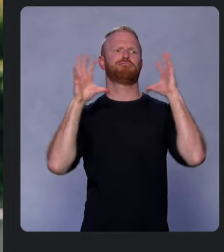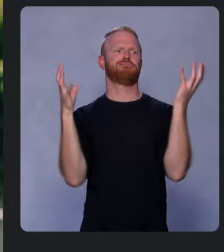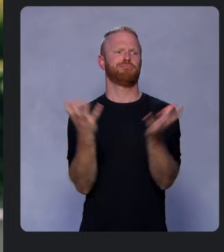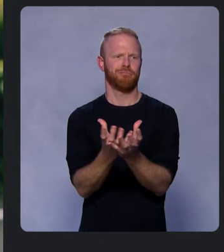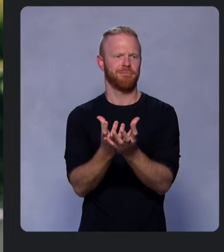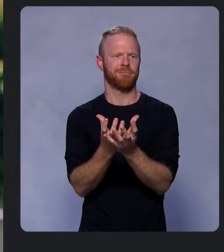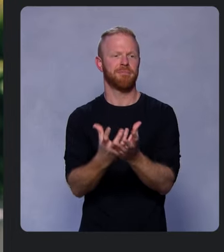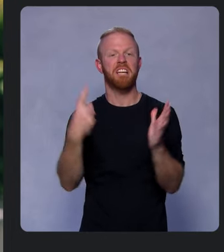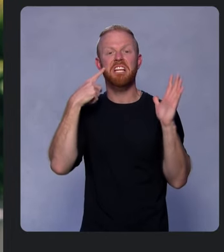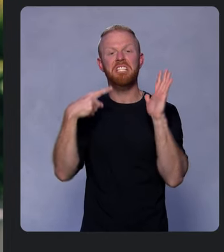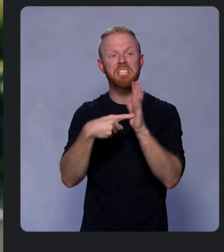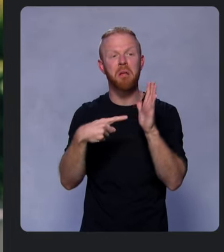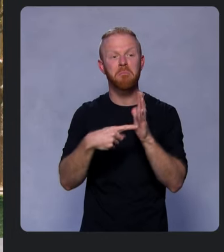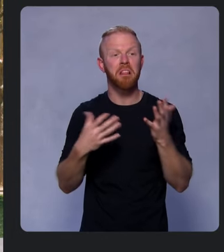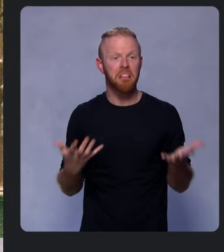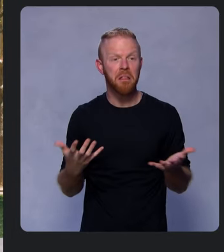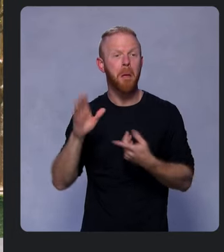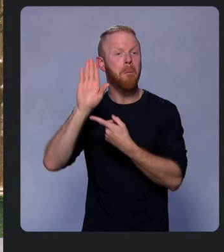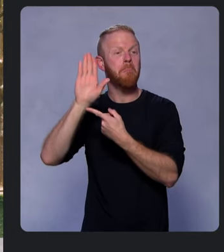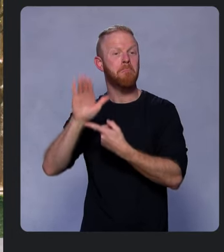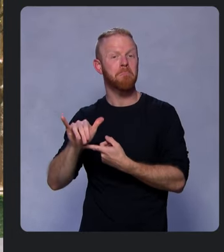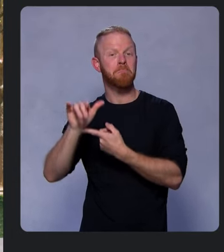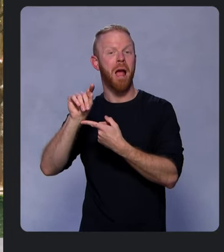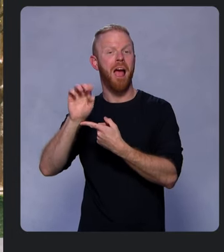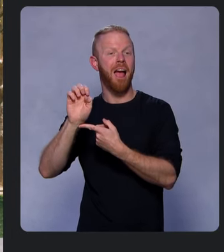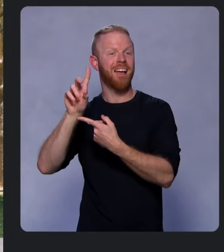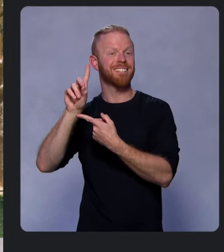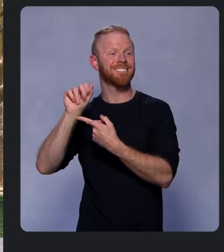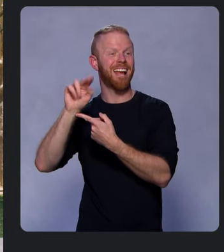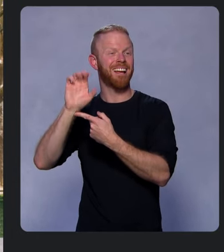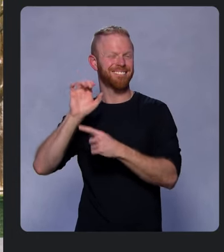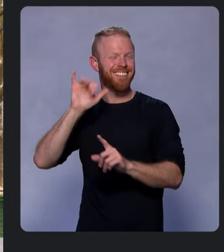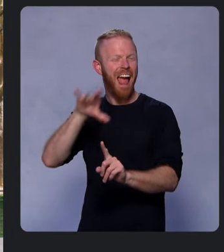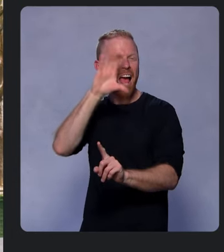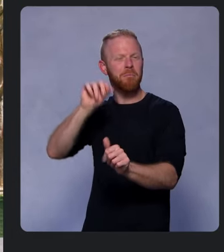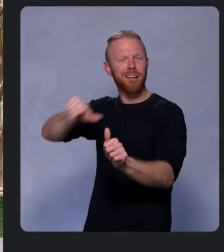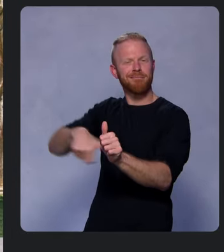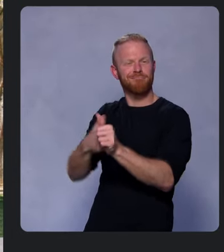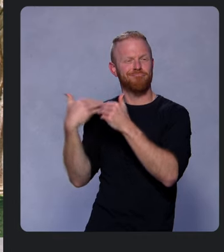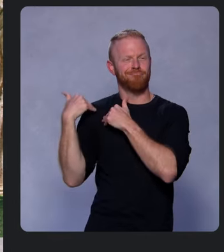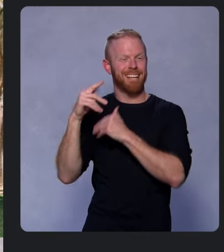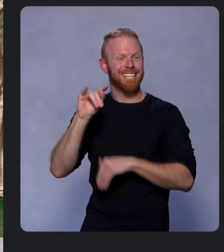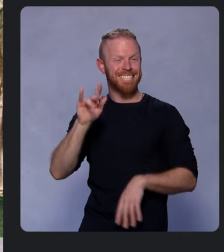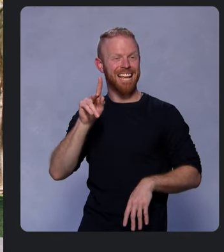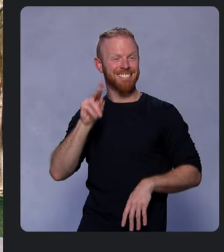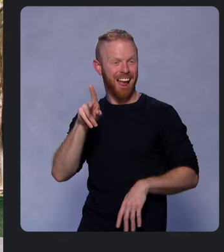For example, ByteDance, the company behind TikTok is using Flutter in more than 70